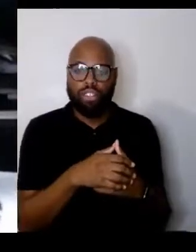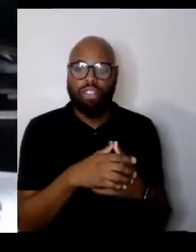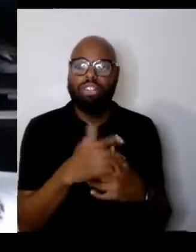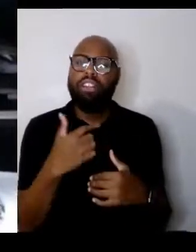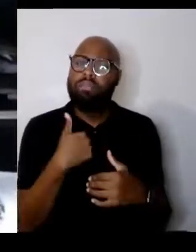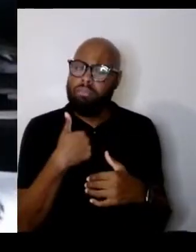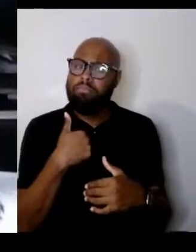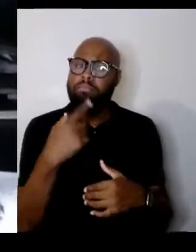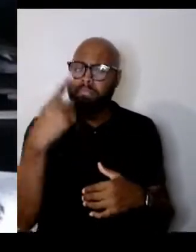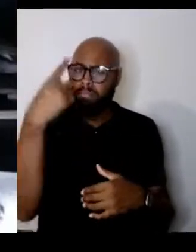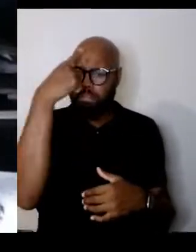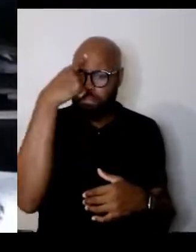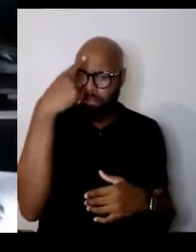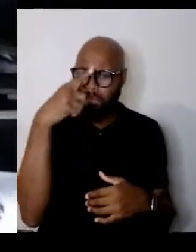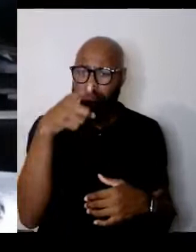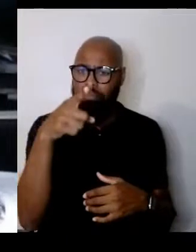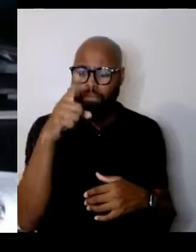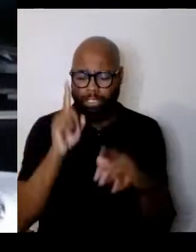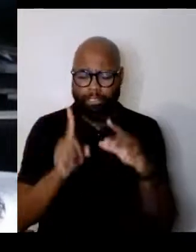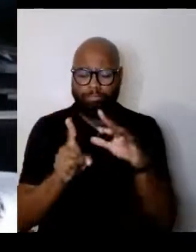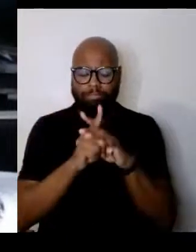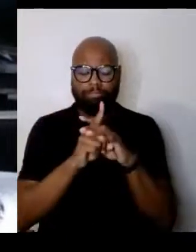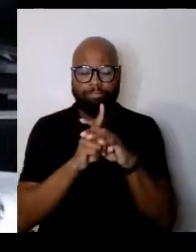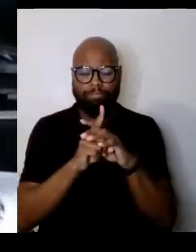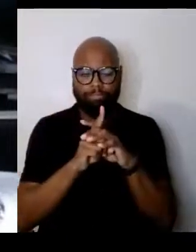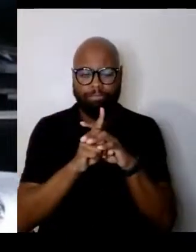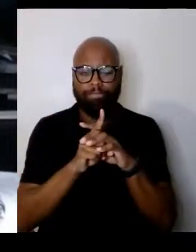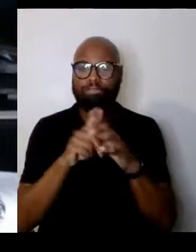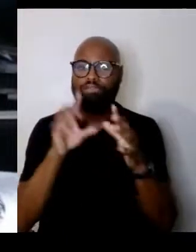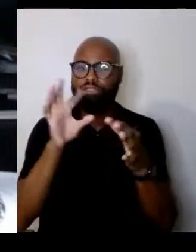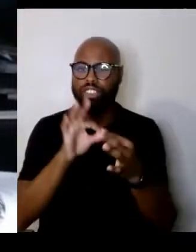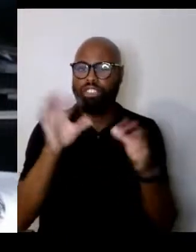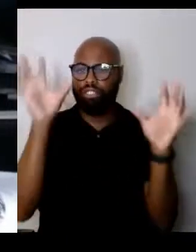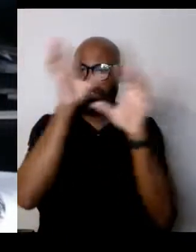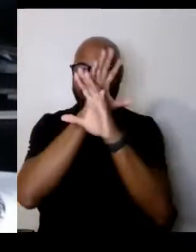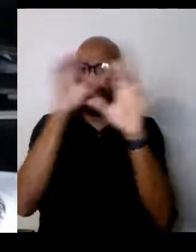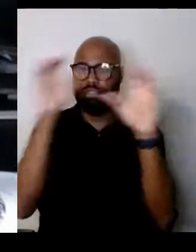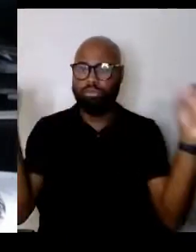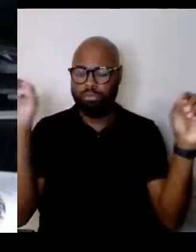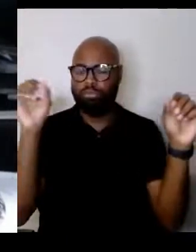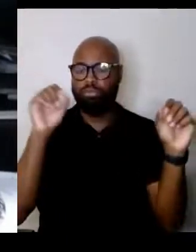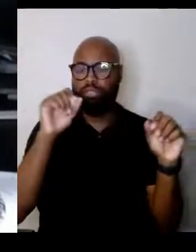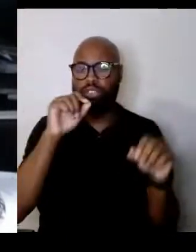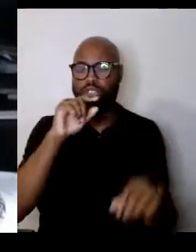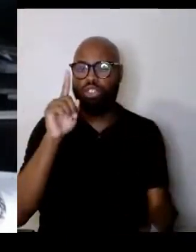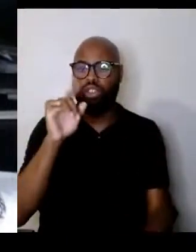that the person who came to mind was Zelenskyy. I think that he's a courageous person